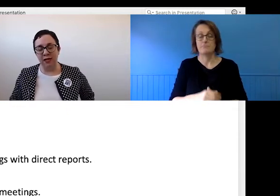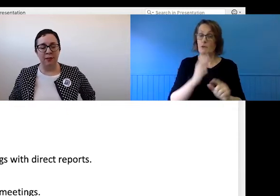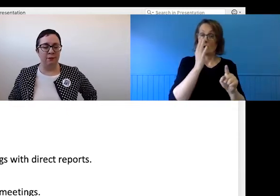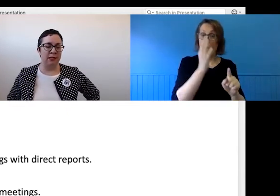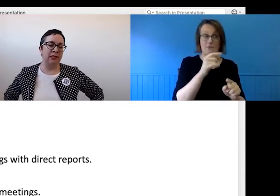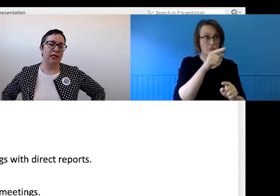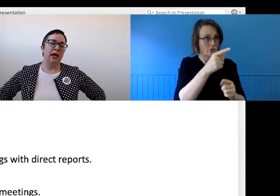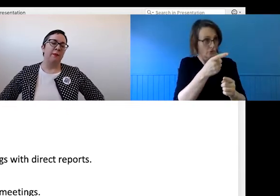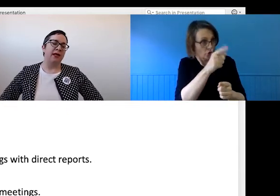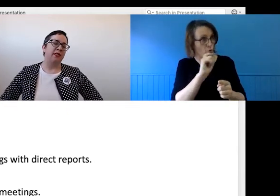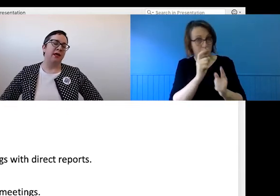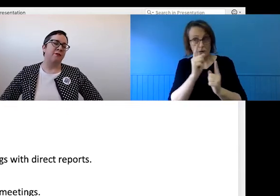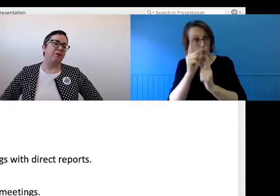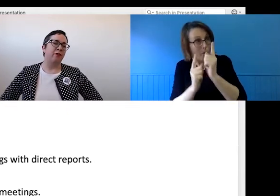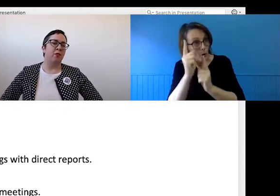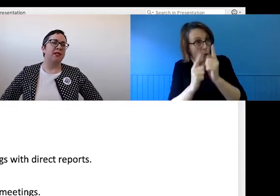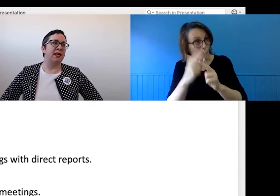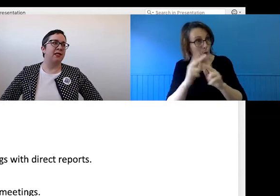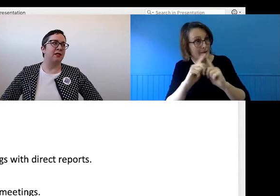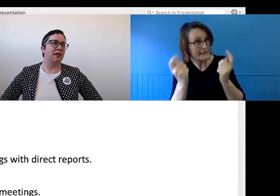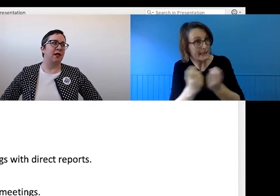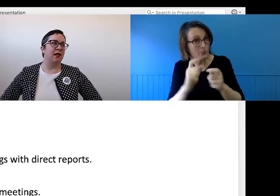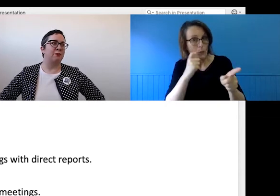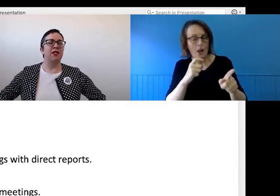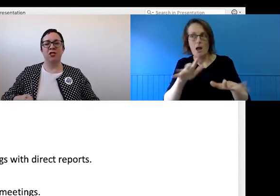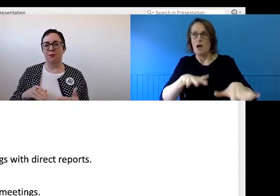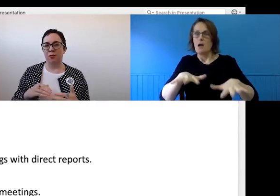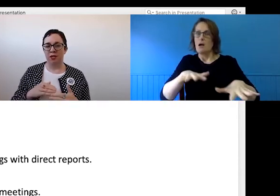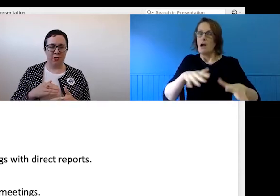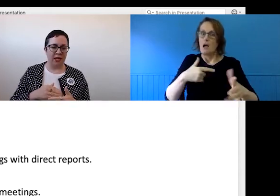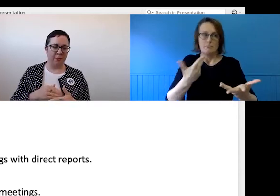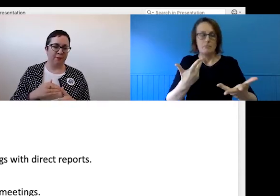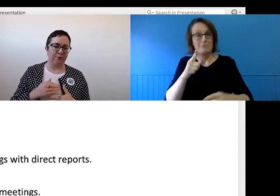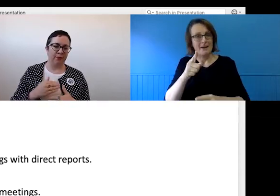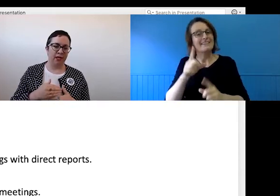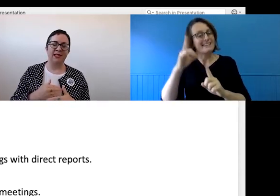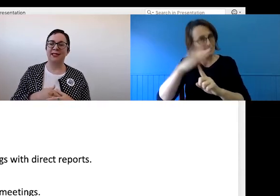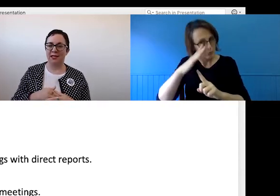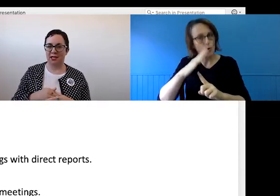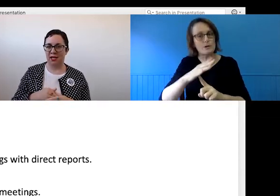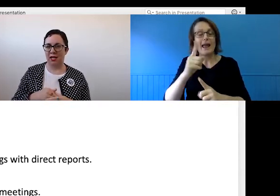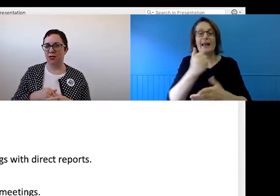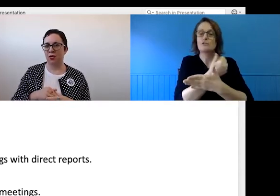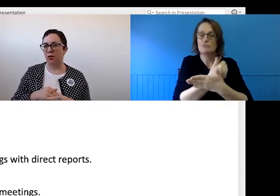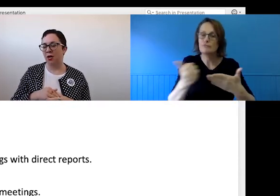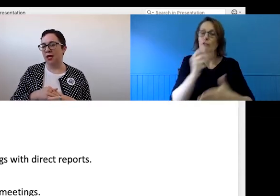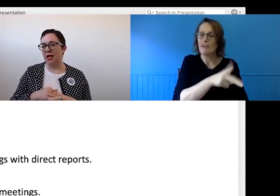their team members, but frequency is as much as important as consistency here.